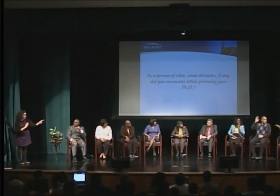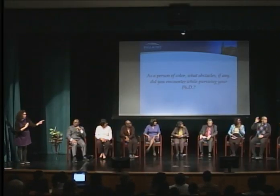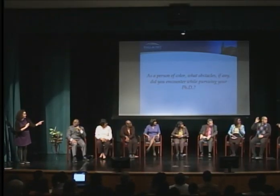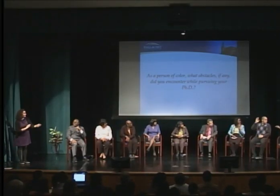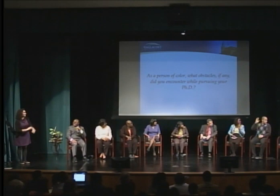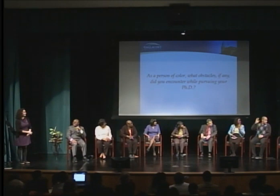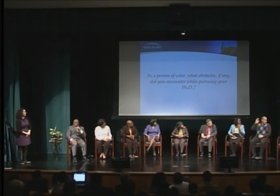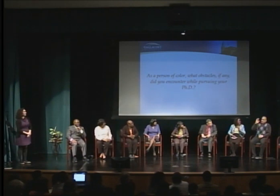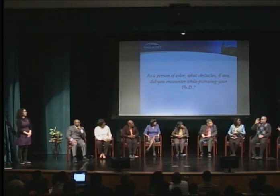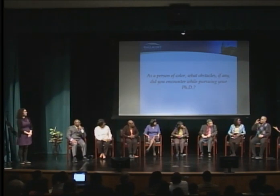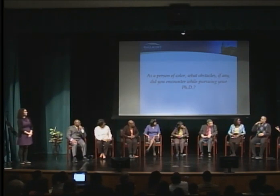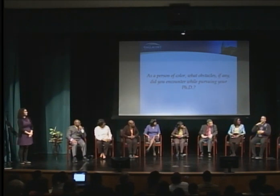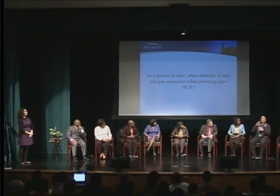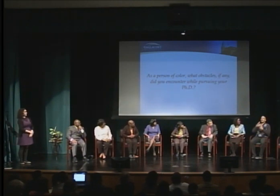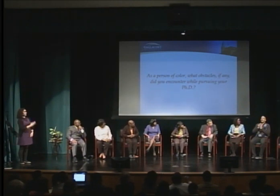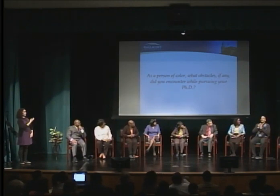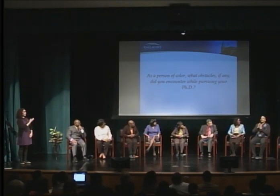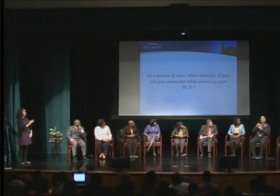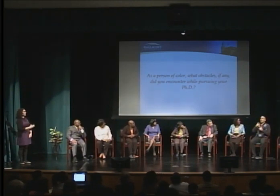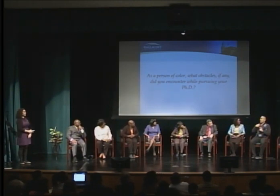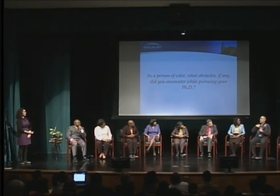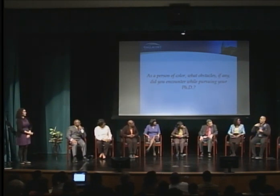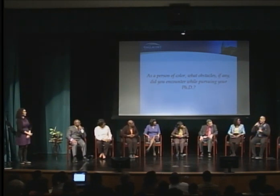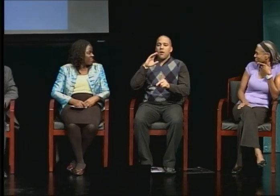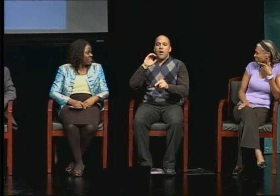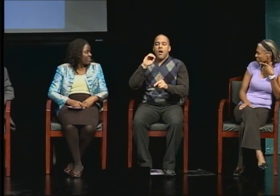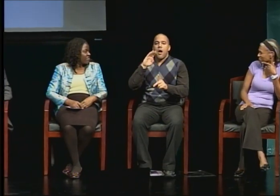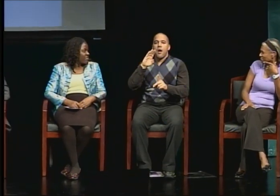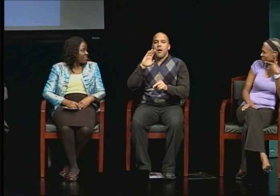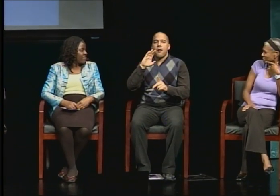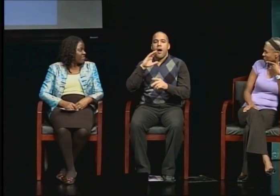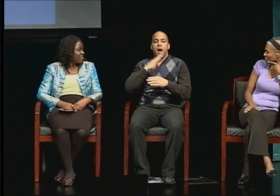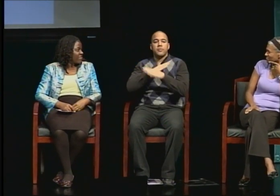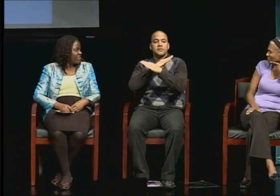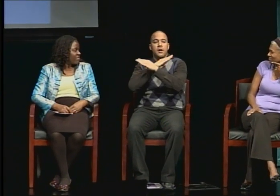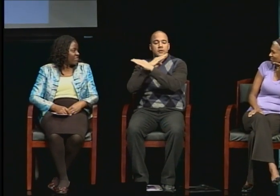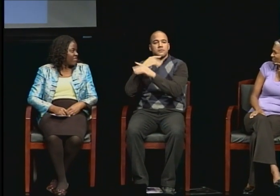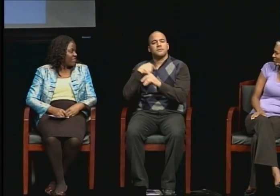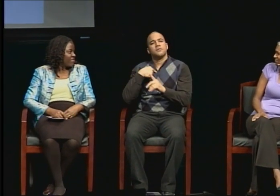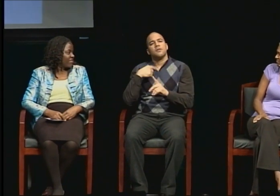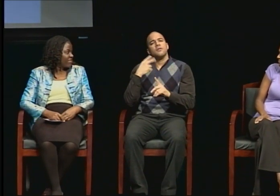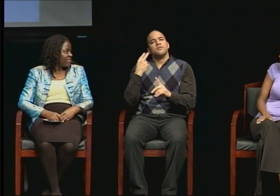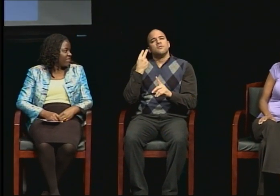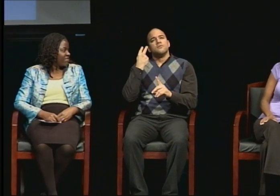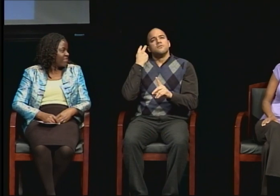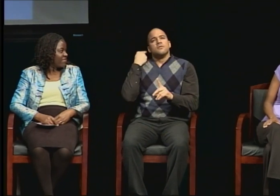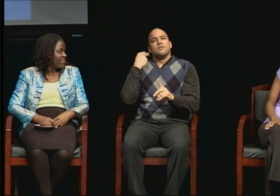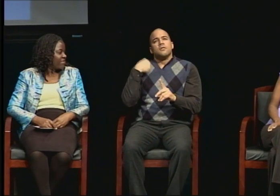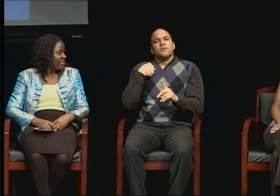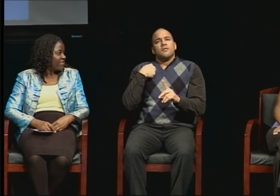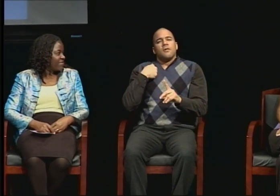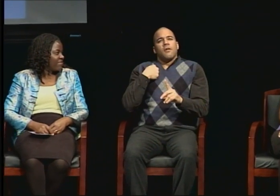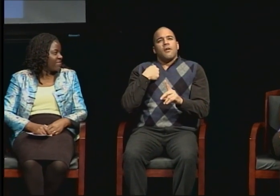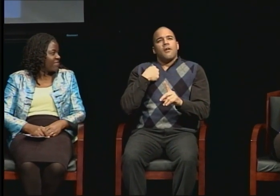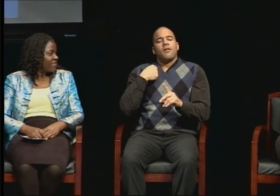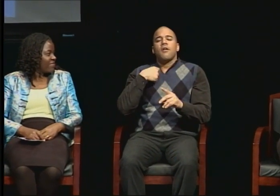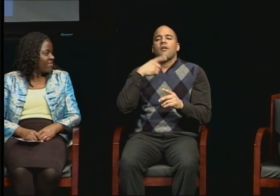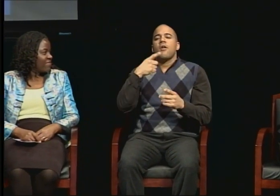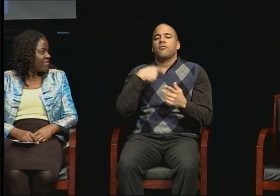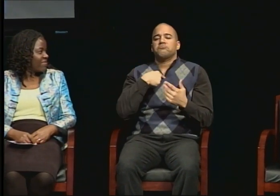We have one more response from the panel. Looking back on my experiences, I mean of course we have the standard obstacles for instance being --